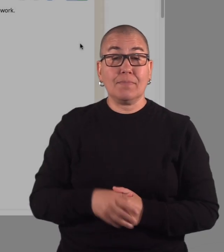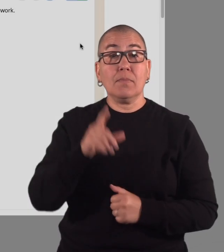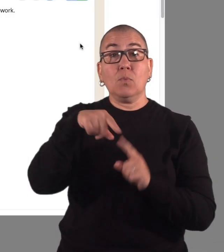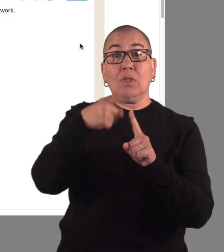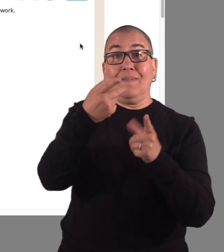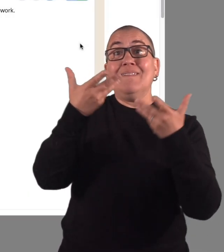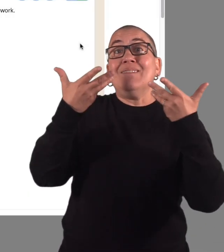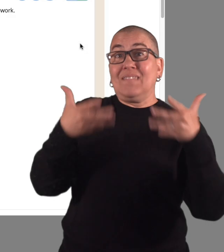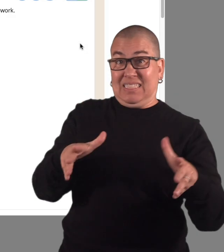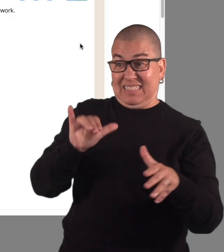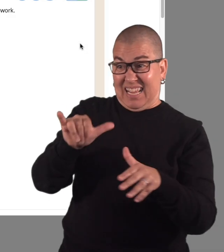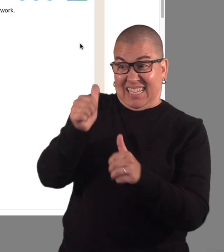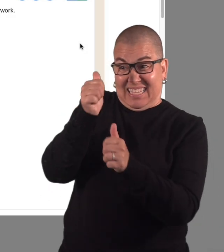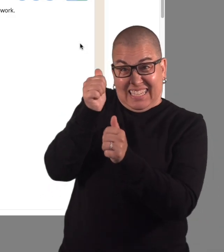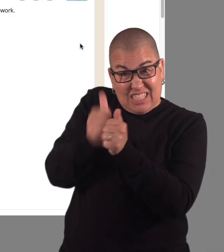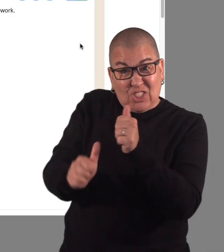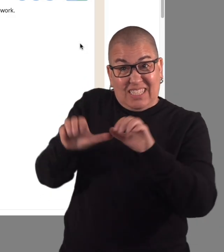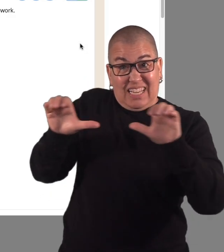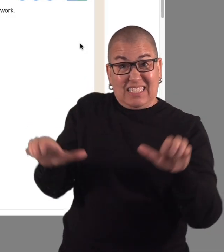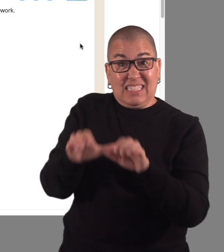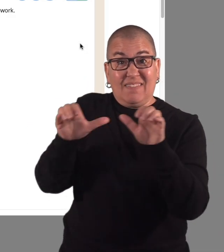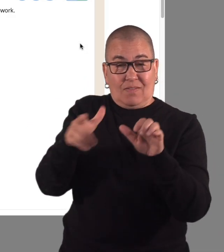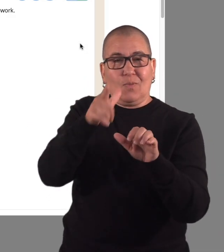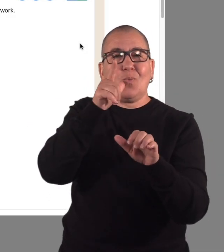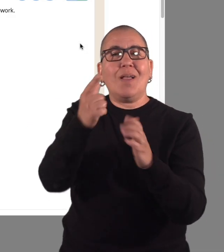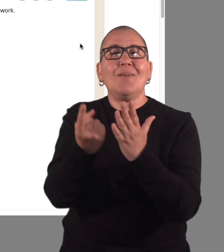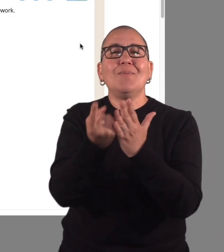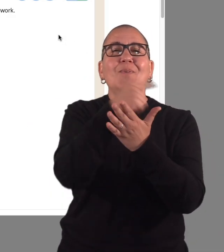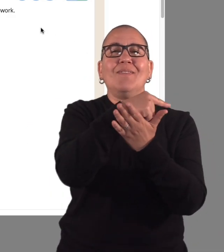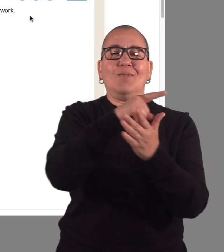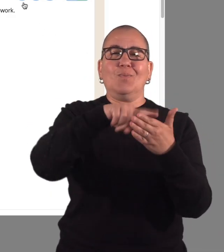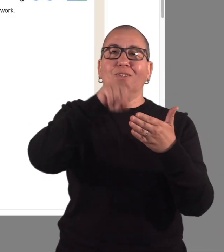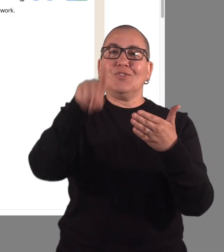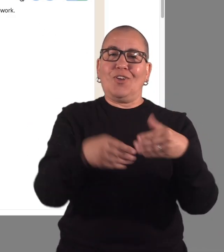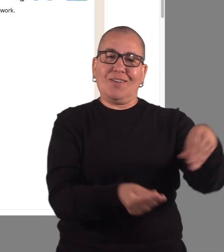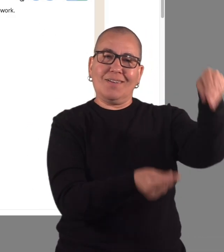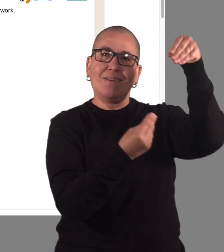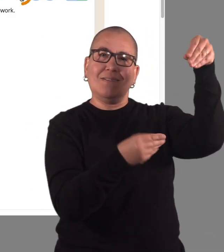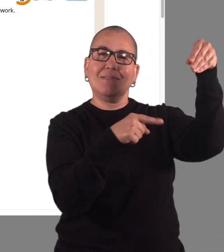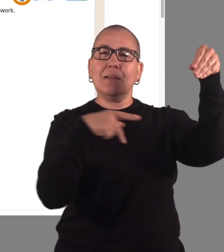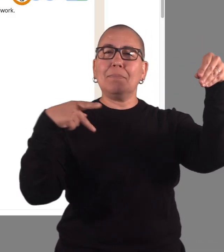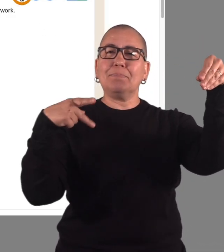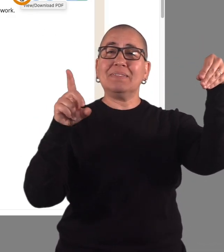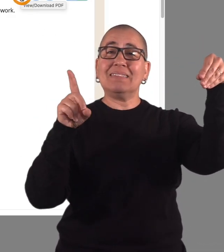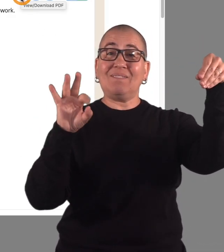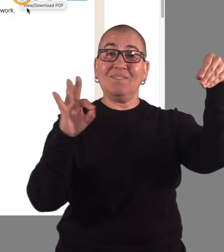After you finish each activity, you can view your results as a PDF